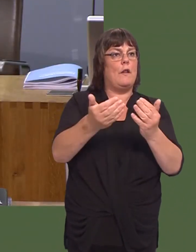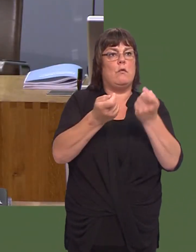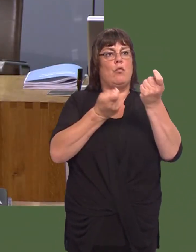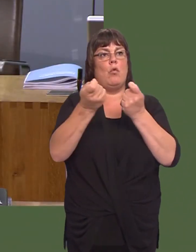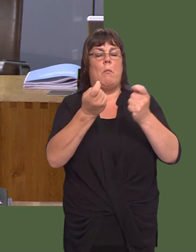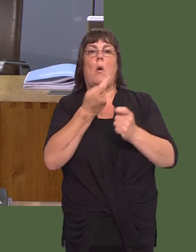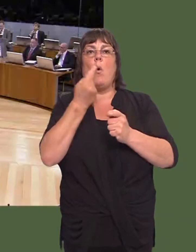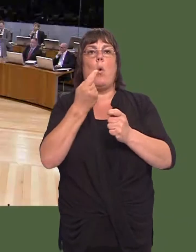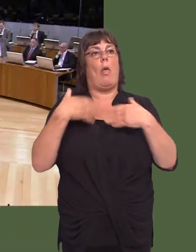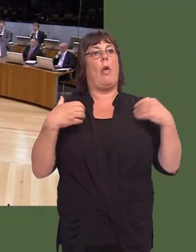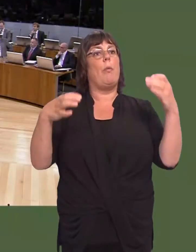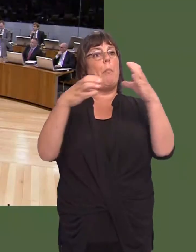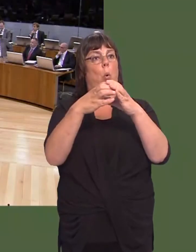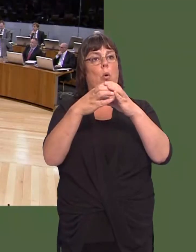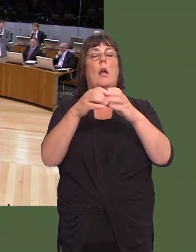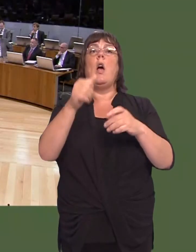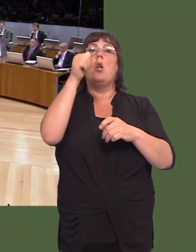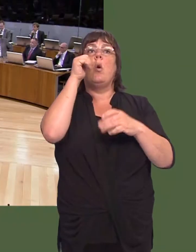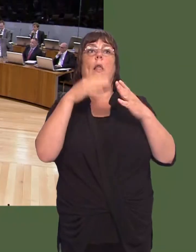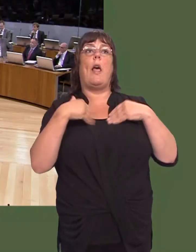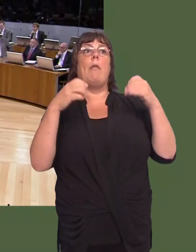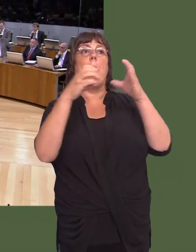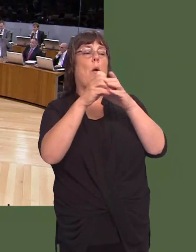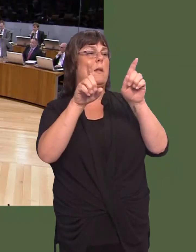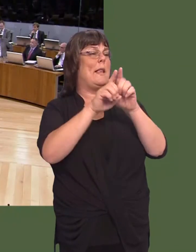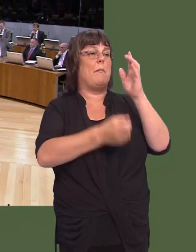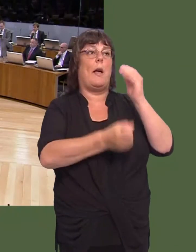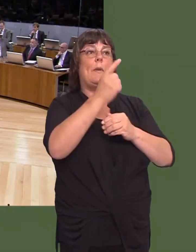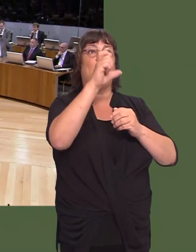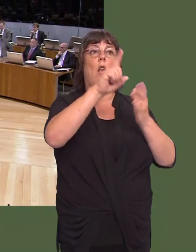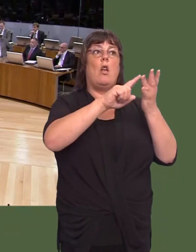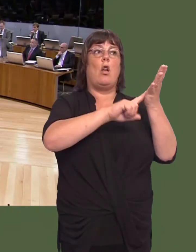And I know that the health board is looking to provide a similar service to the people of Colwyn Bay.